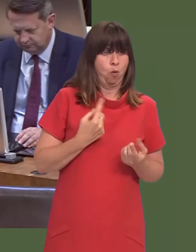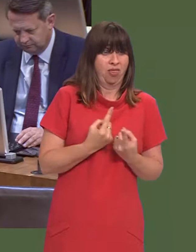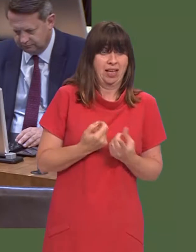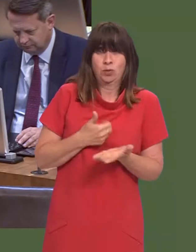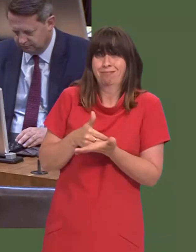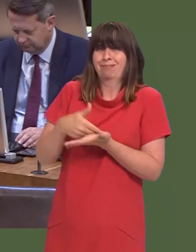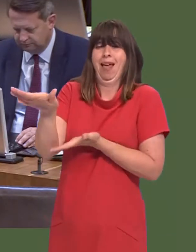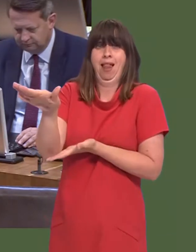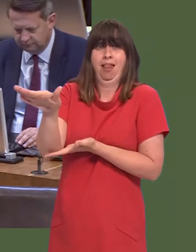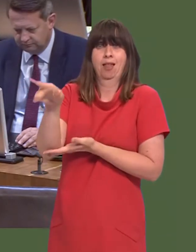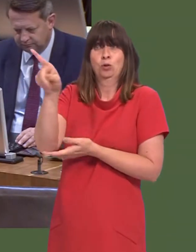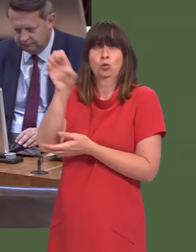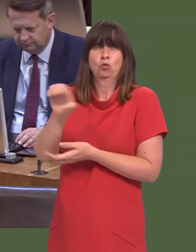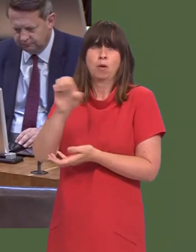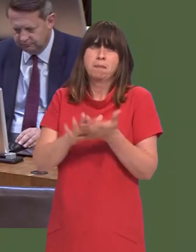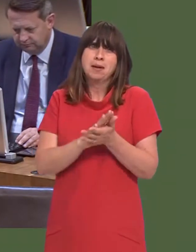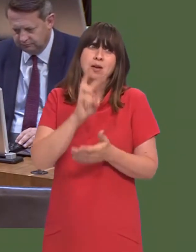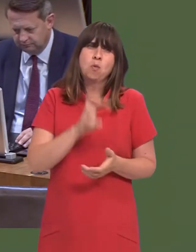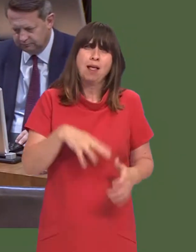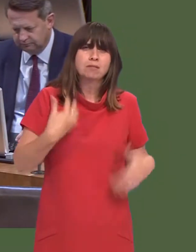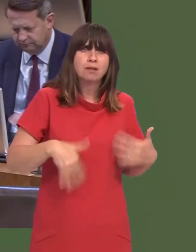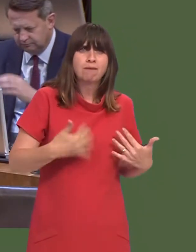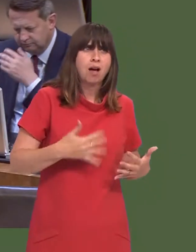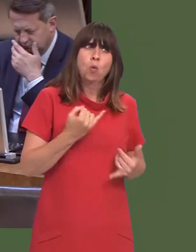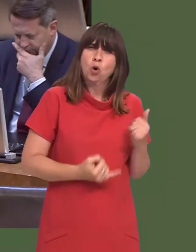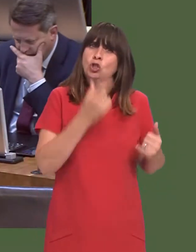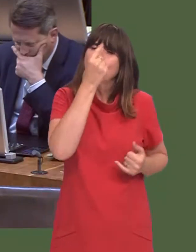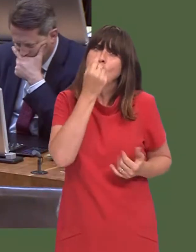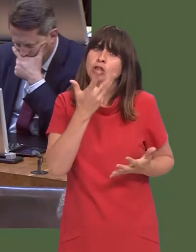So, actually, as a percentage, we stand to lose far more than Europe does.